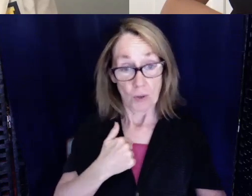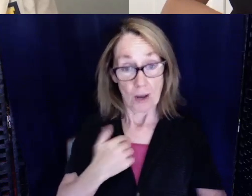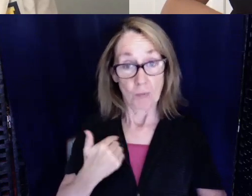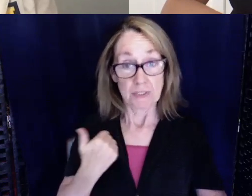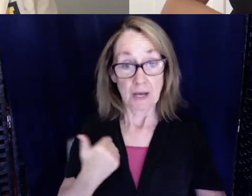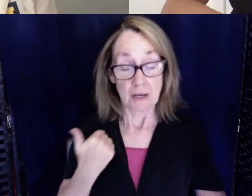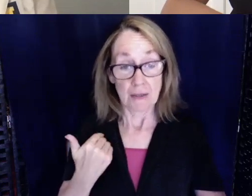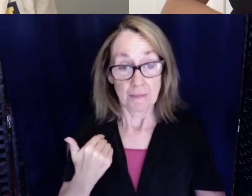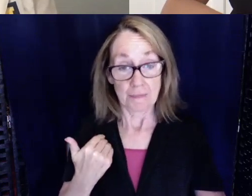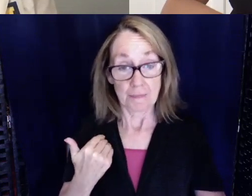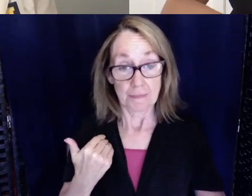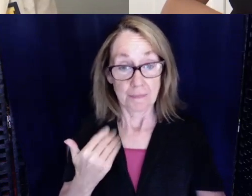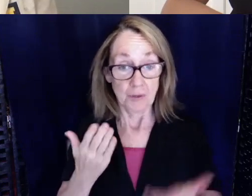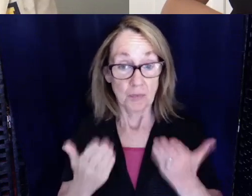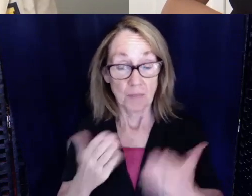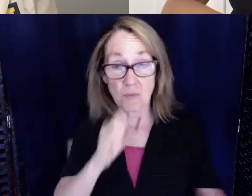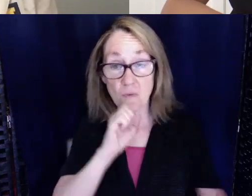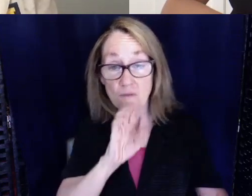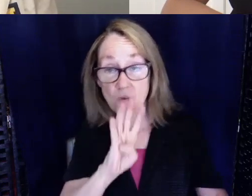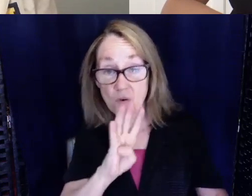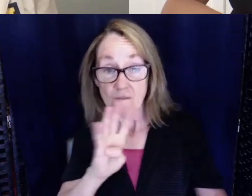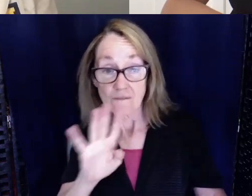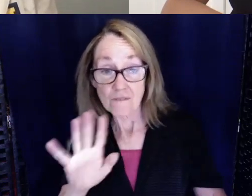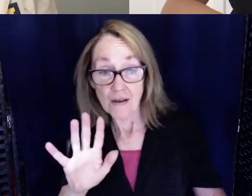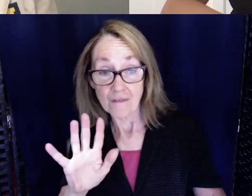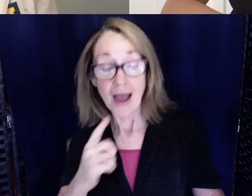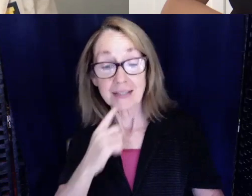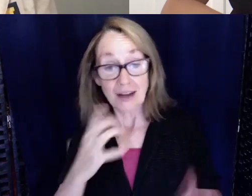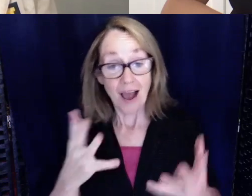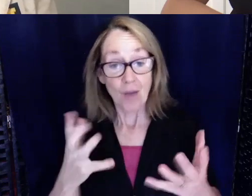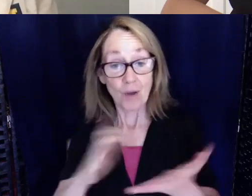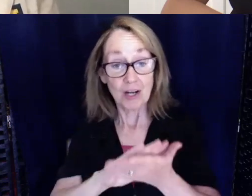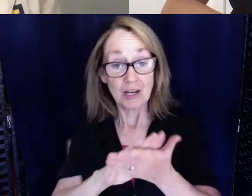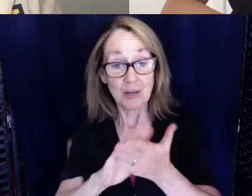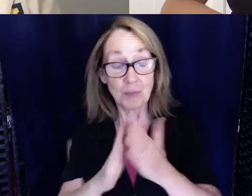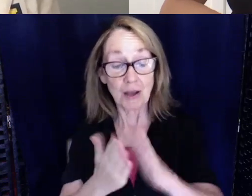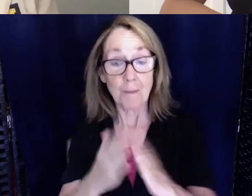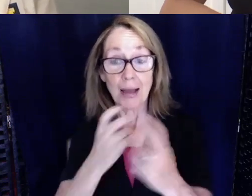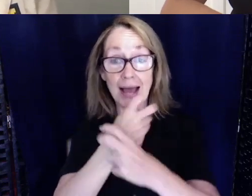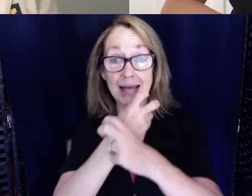and probably four or five years old, I said I wanted to be a skeleton or bones.